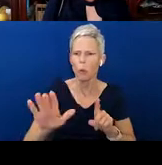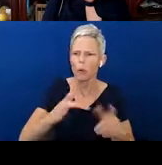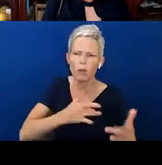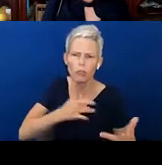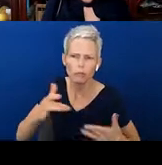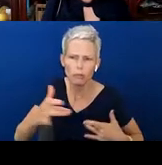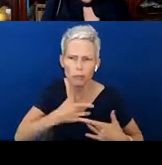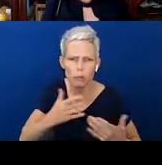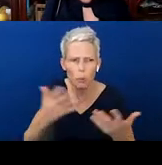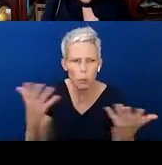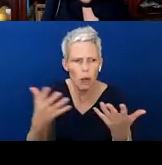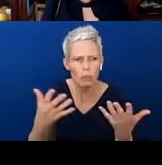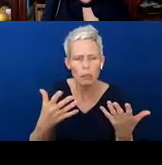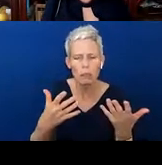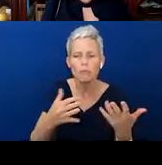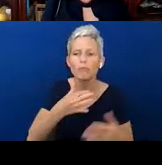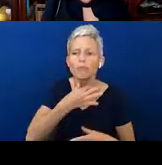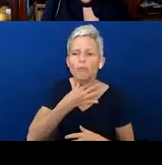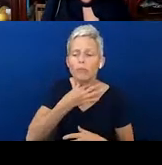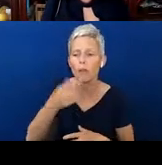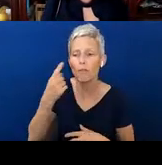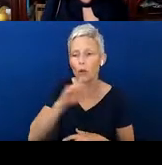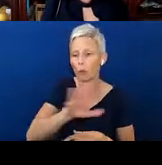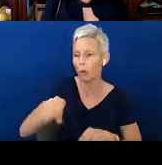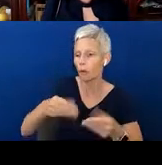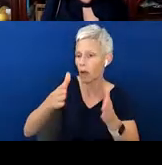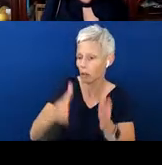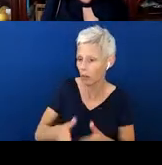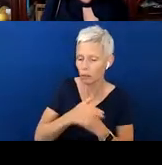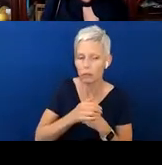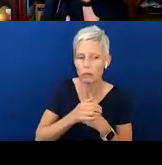What questions do you have for your providers? What questions do you want to ask? Because